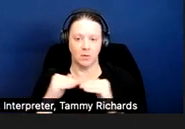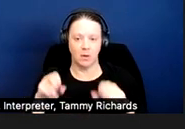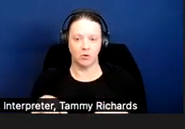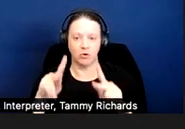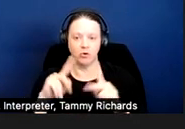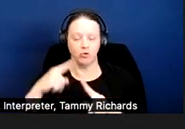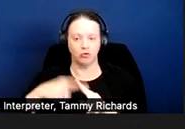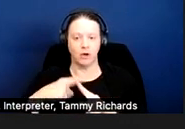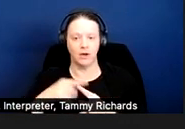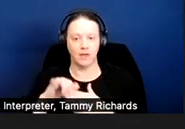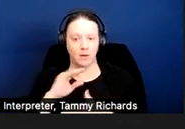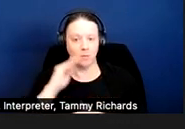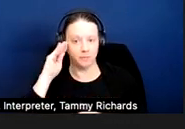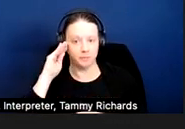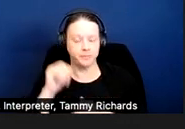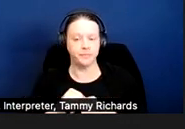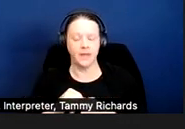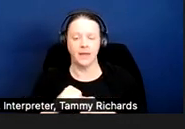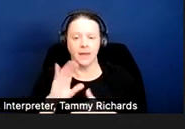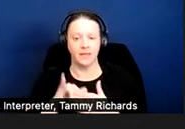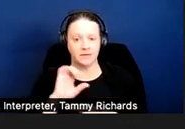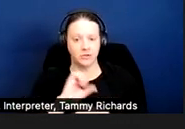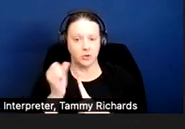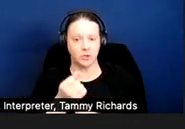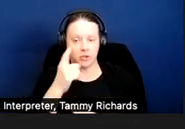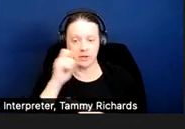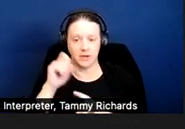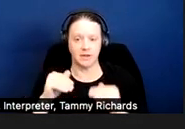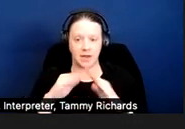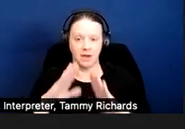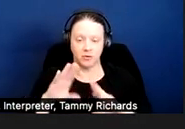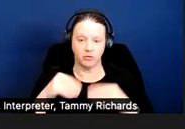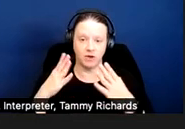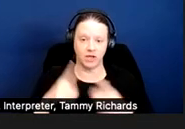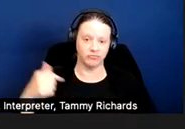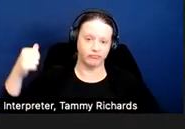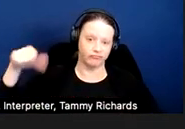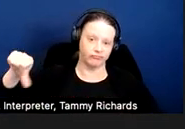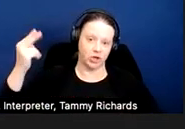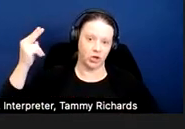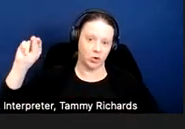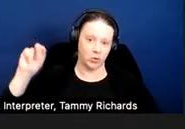And in that case, because the housing provider declined such a waiver, the court found in